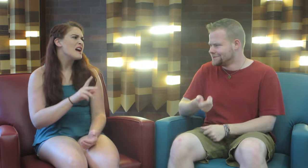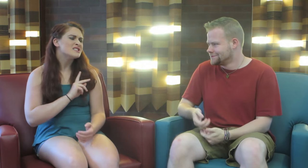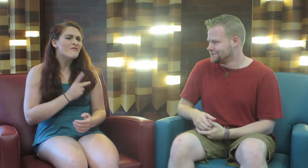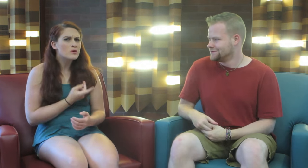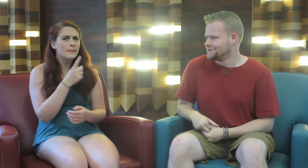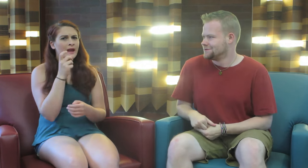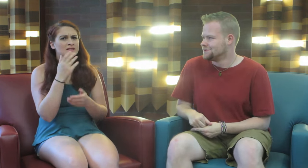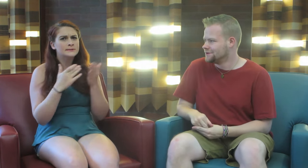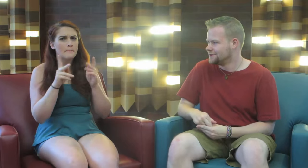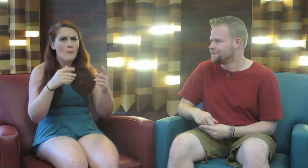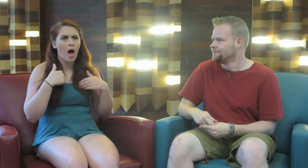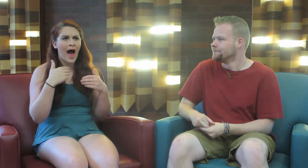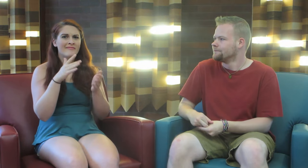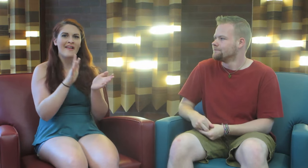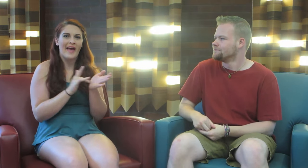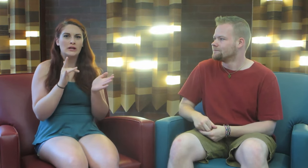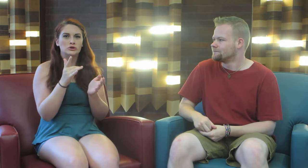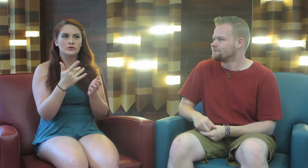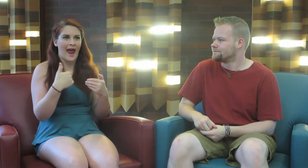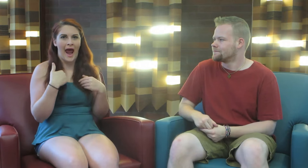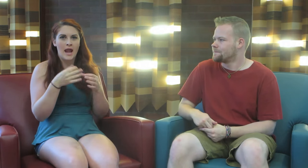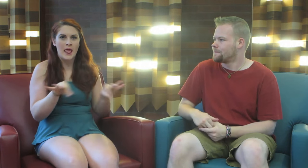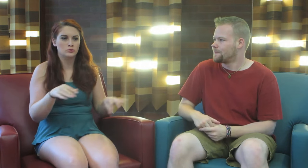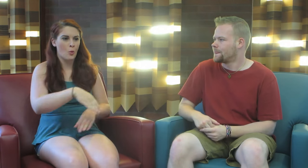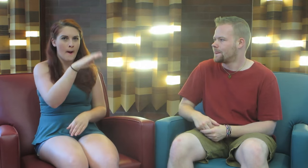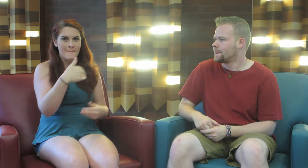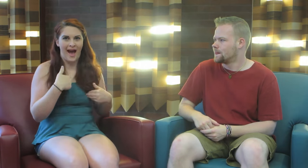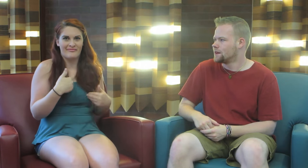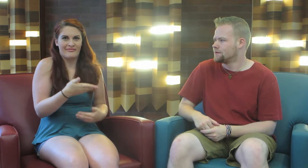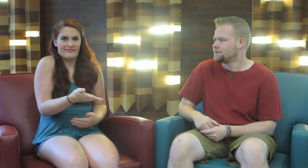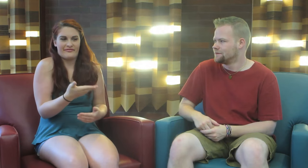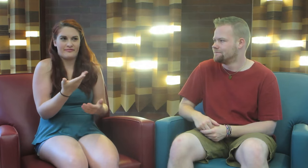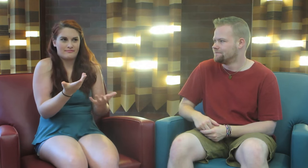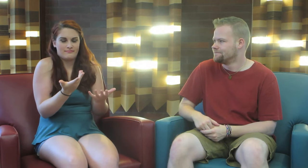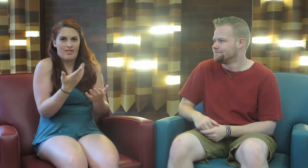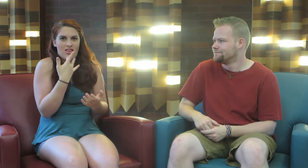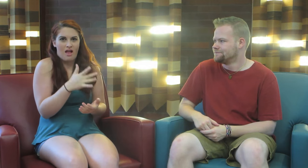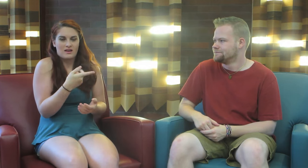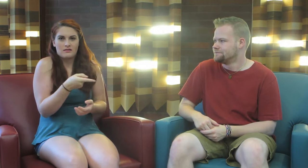It’s unfortunate because some people had an advantage, they had language growing up. They got lucky.